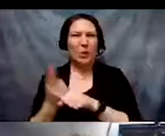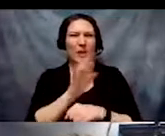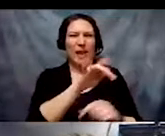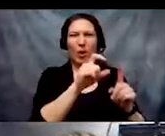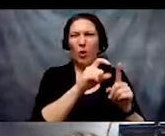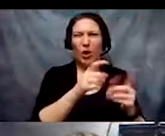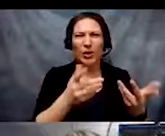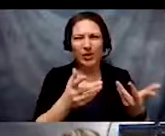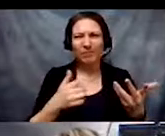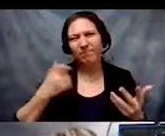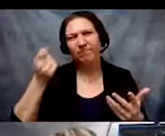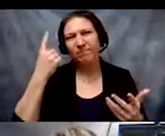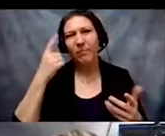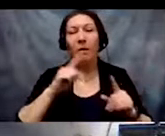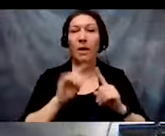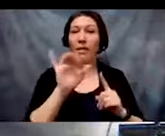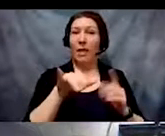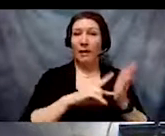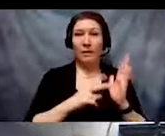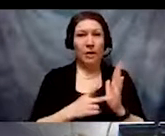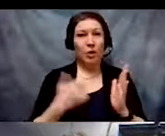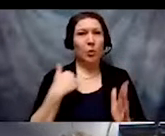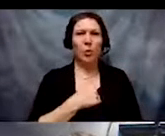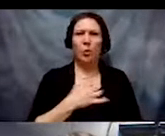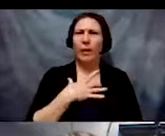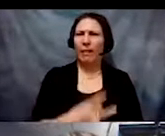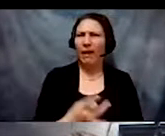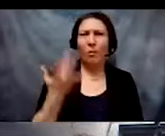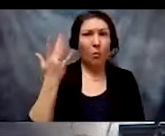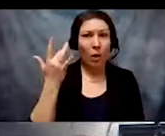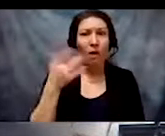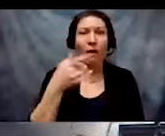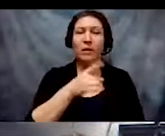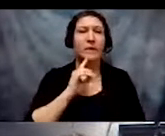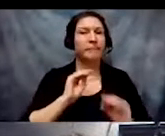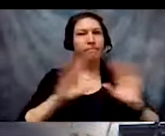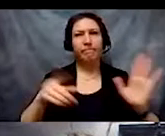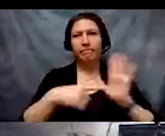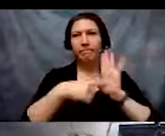this definition is that it very explicitly states that ableism and